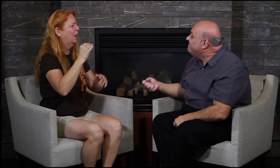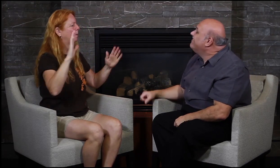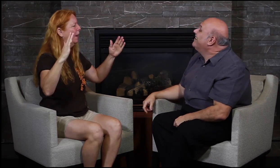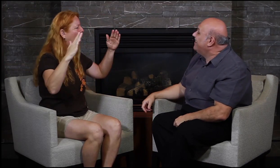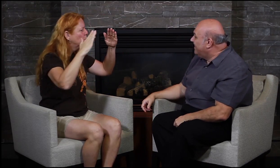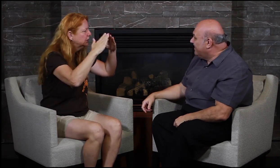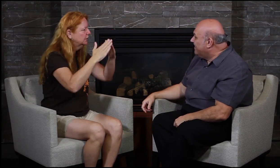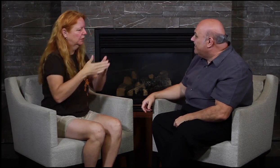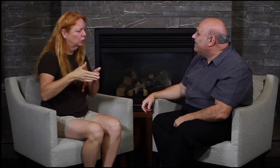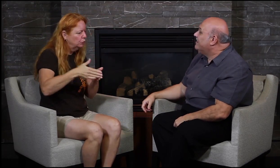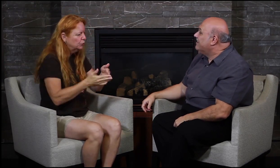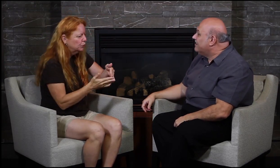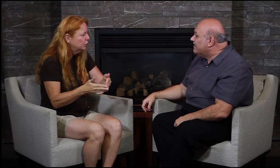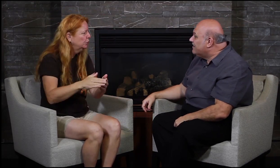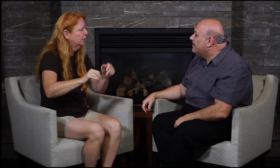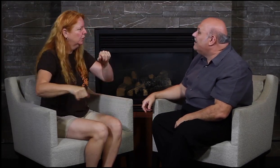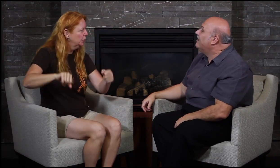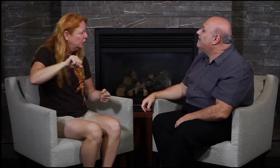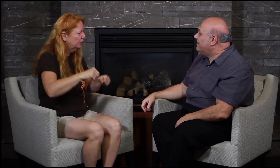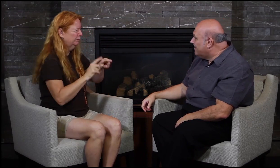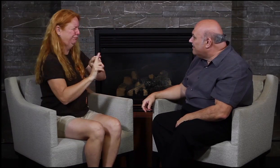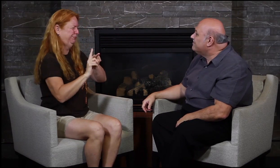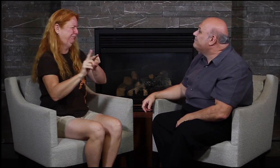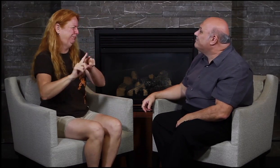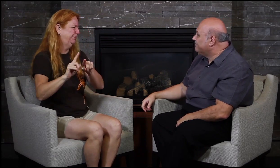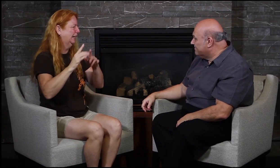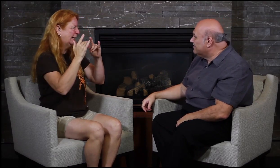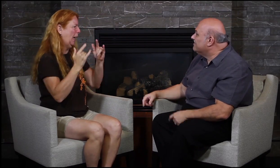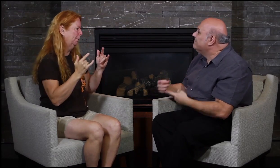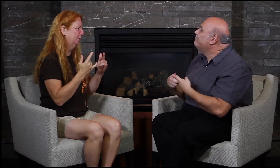kayak, and other things relating with camping.